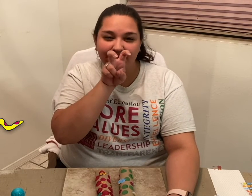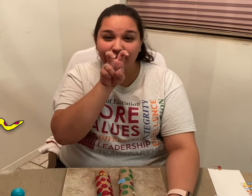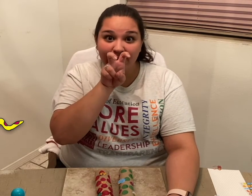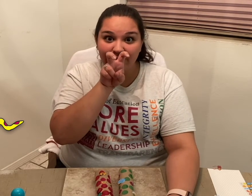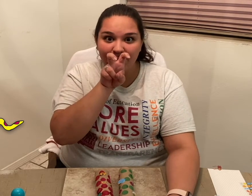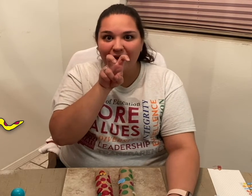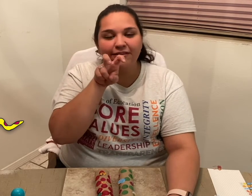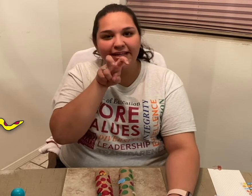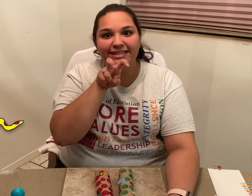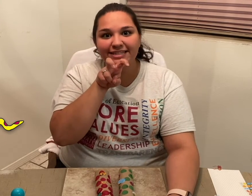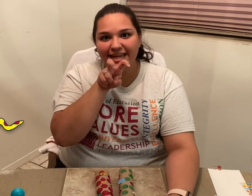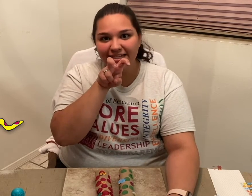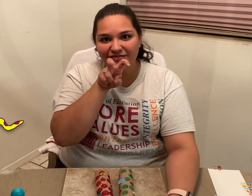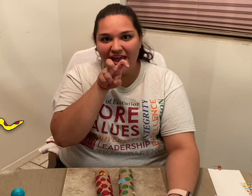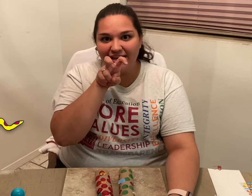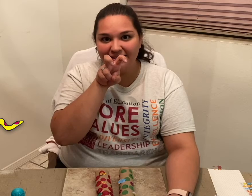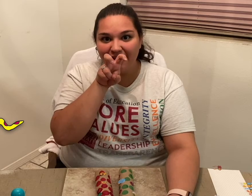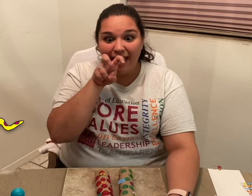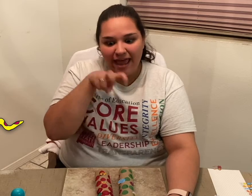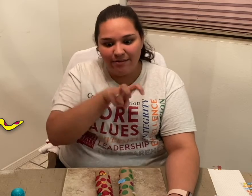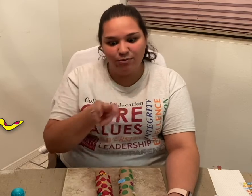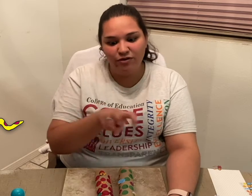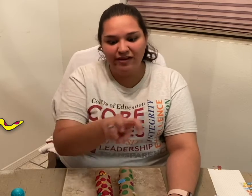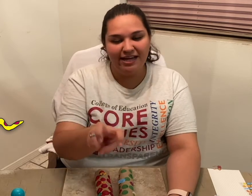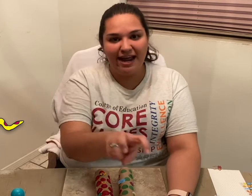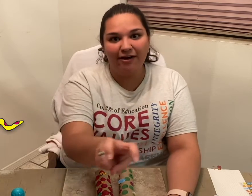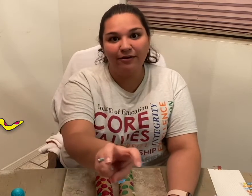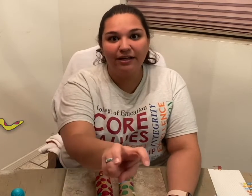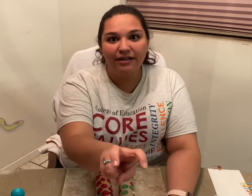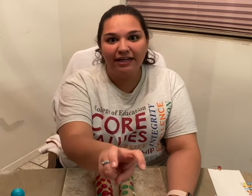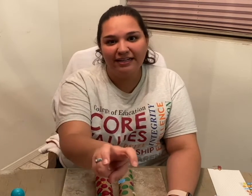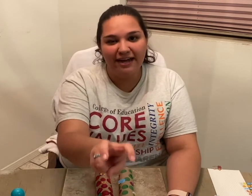front of your mouth like the snakes fangs, and moving it out in an 'S'